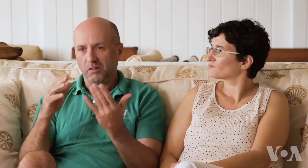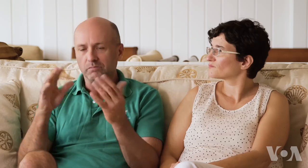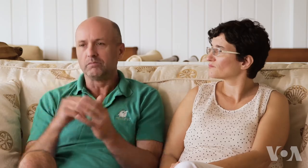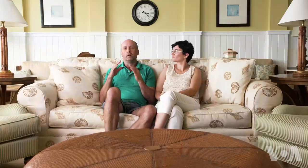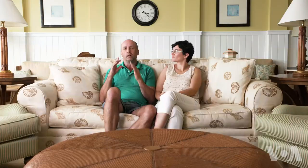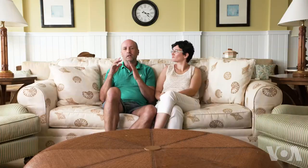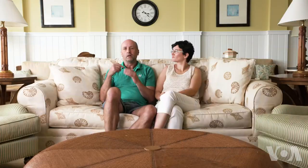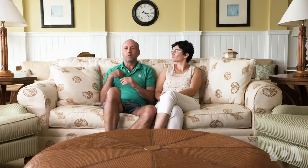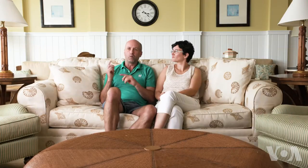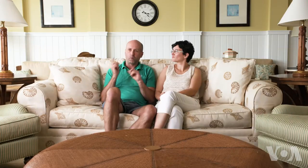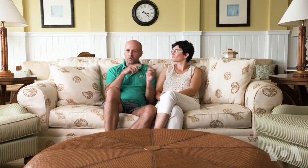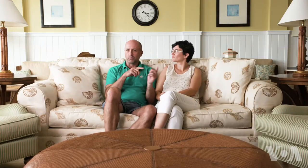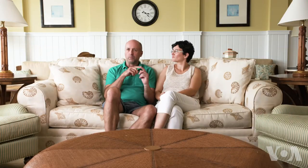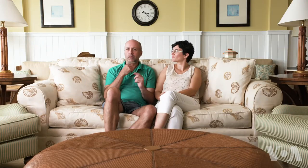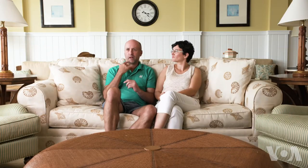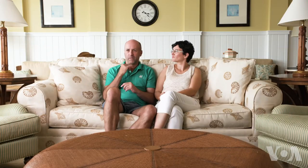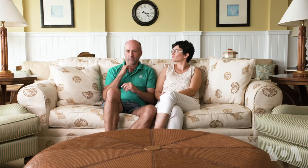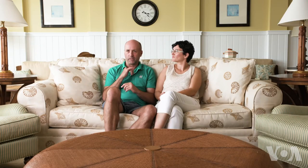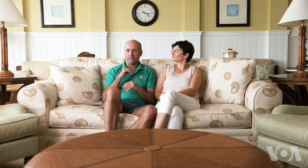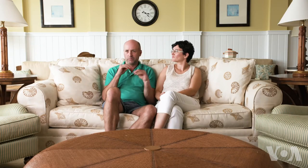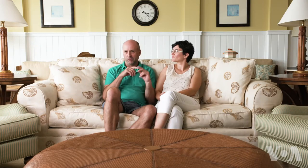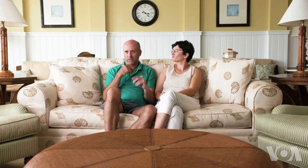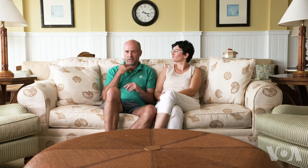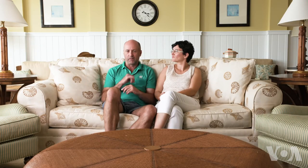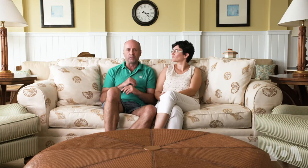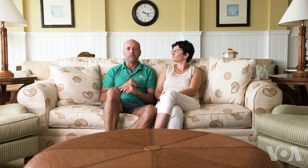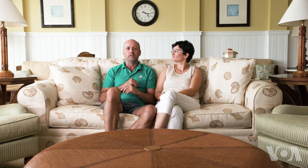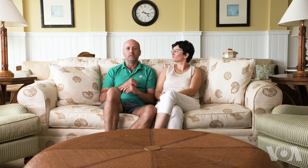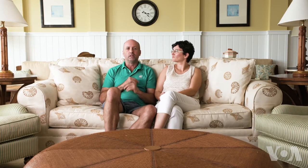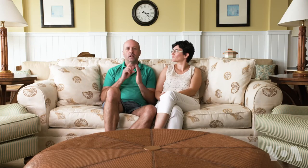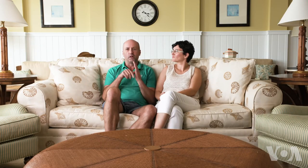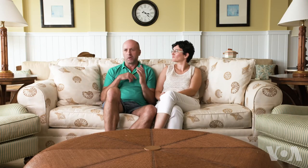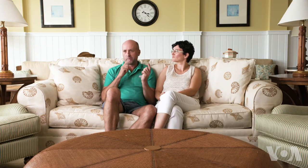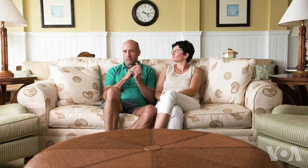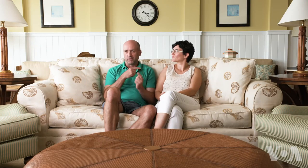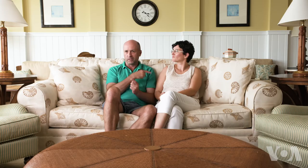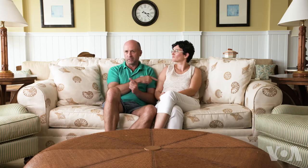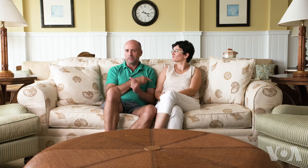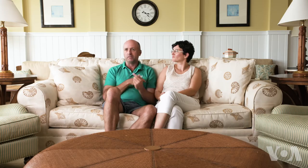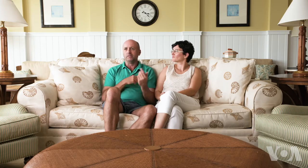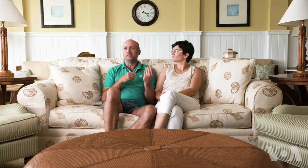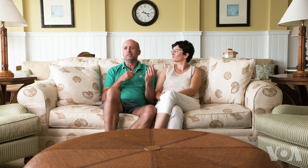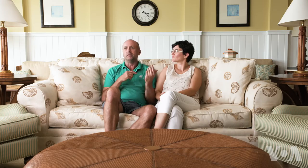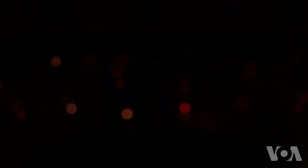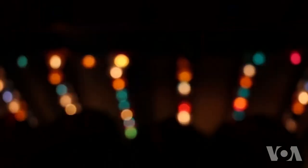After school, I moved to California. Later on I met her.